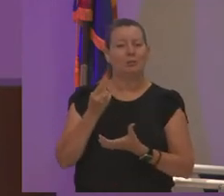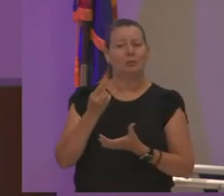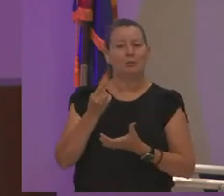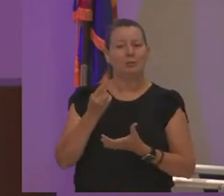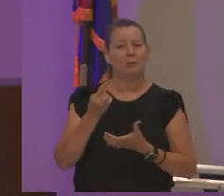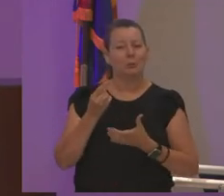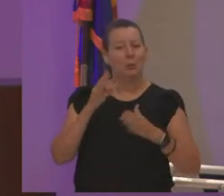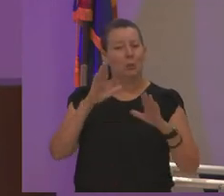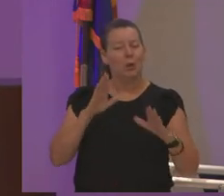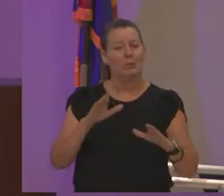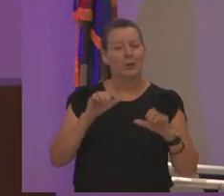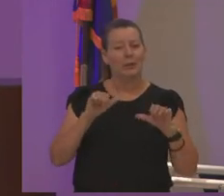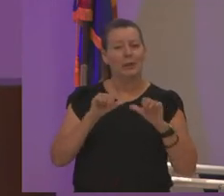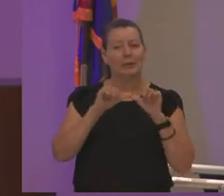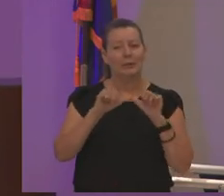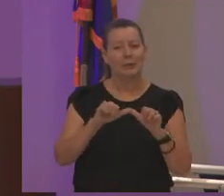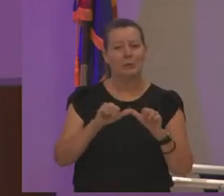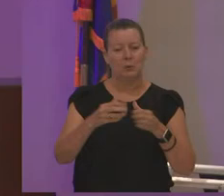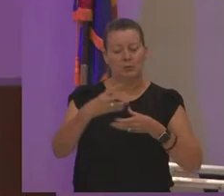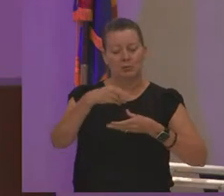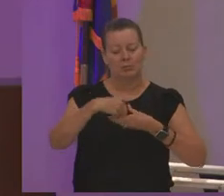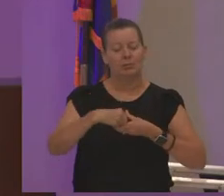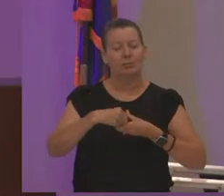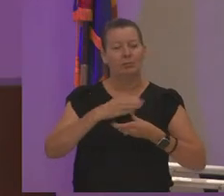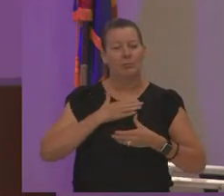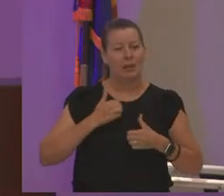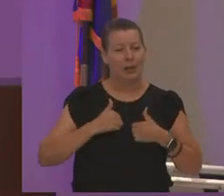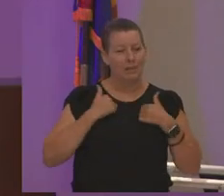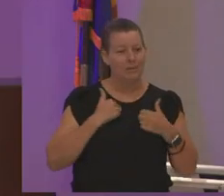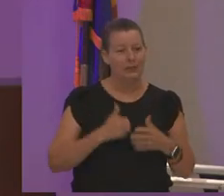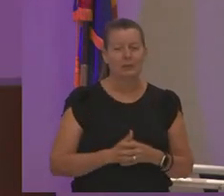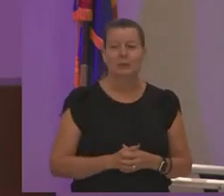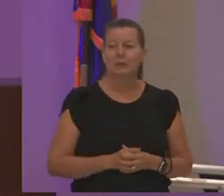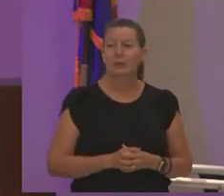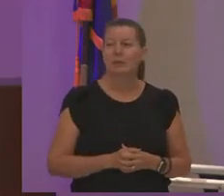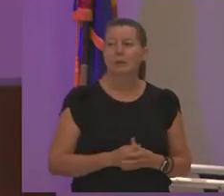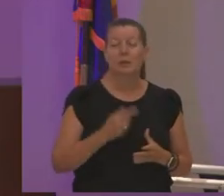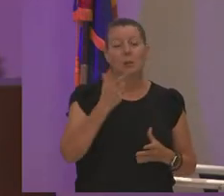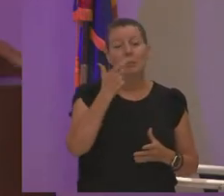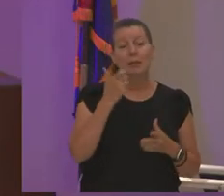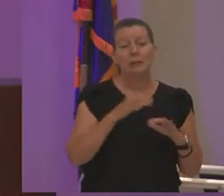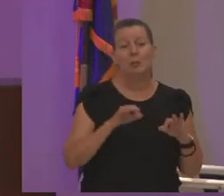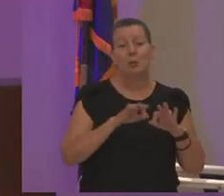be a part of a part of my life and uh because it is important as an african-american woman that